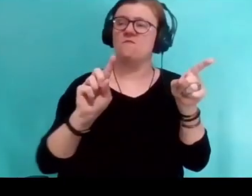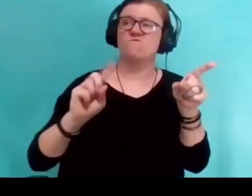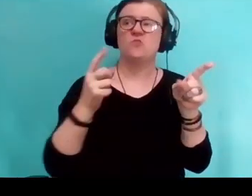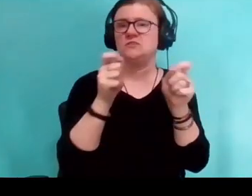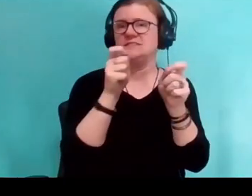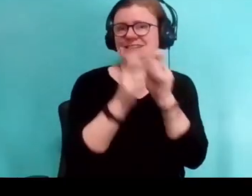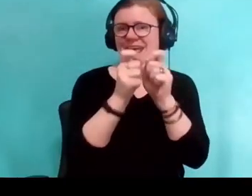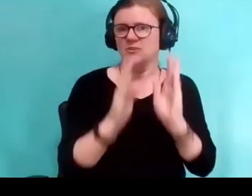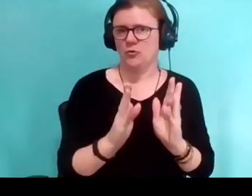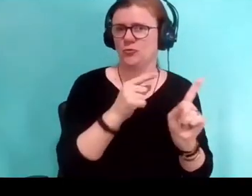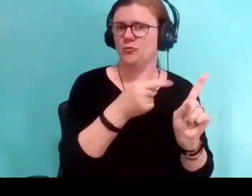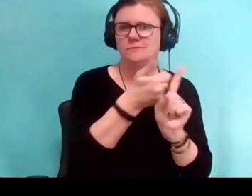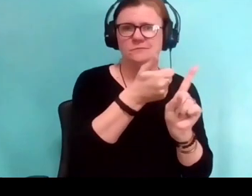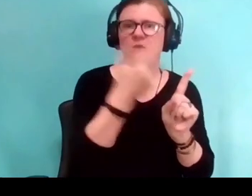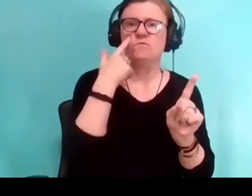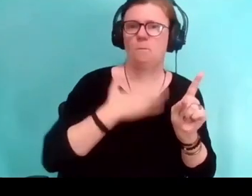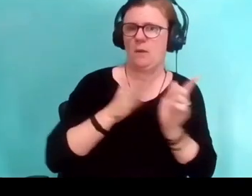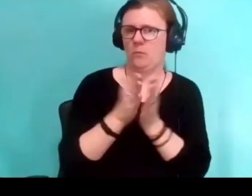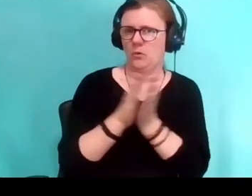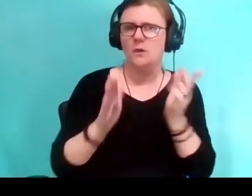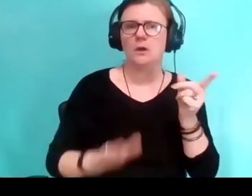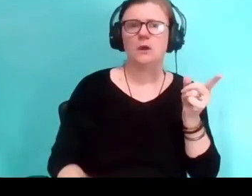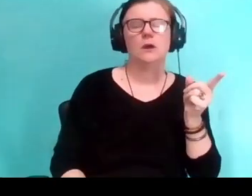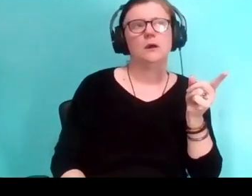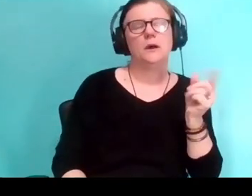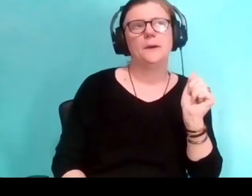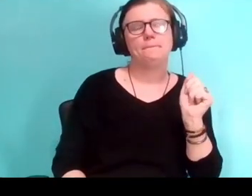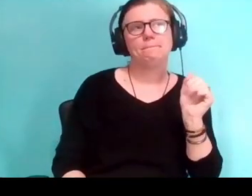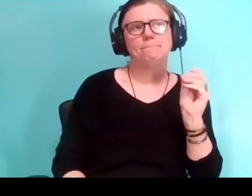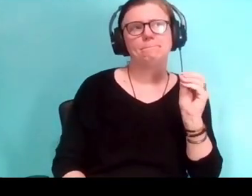And, but I think that I'd been doing public speaking